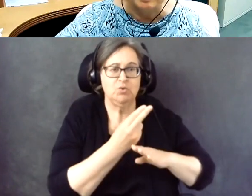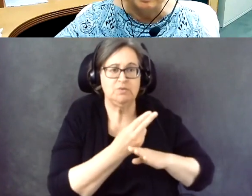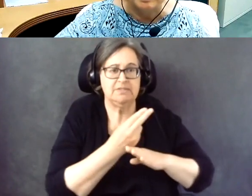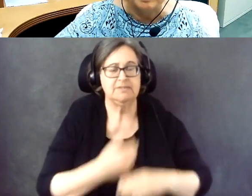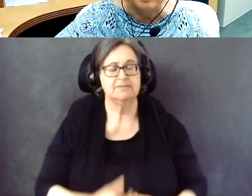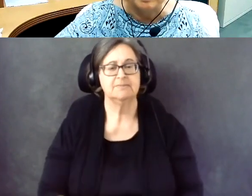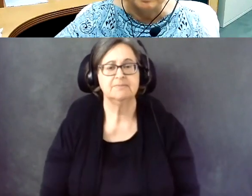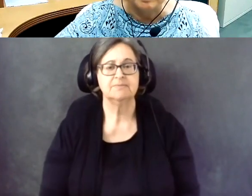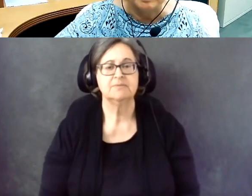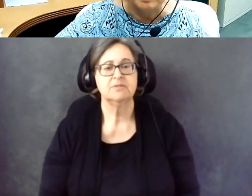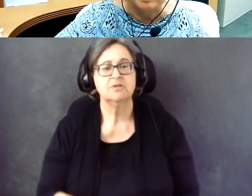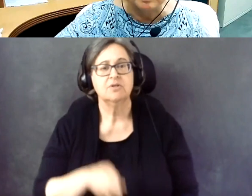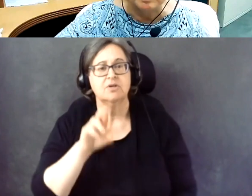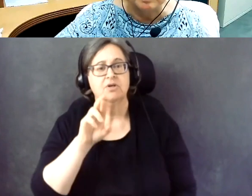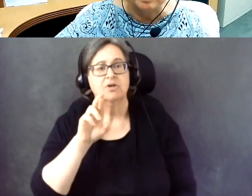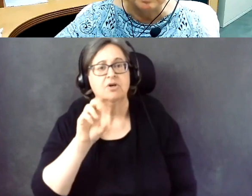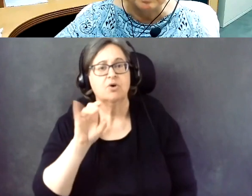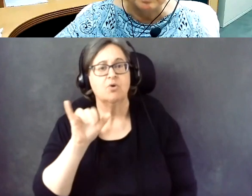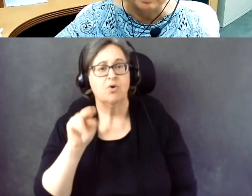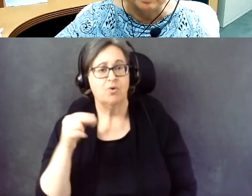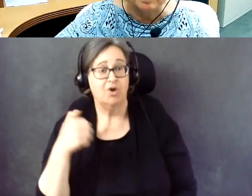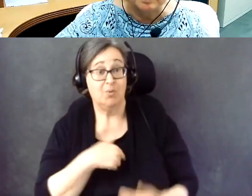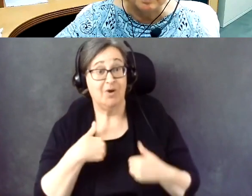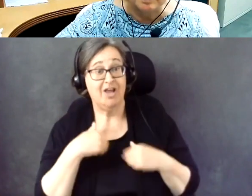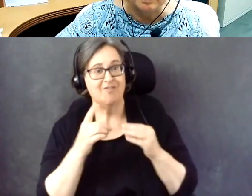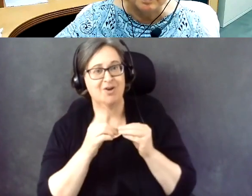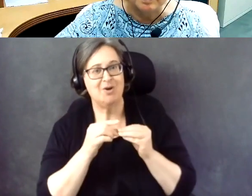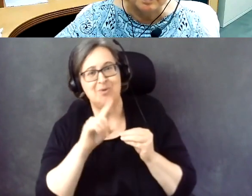And we actually have another question from Olivia.